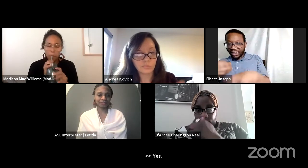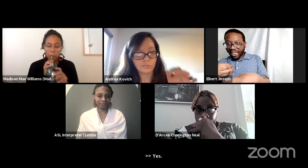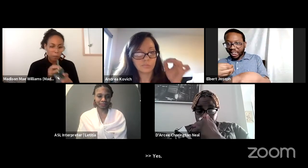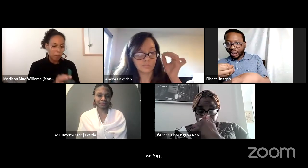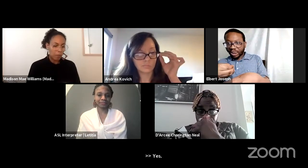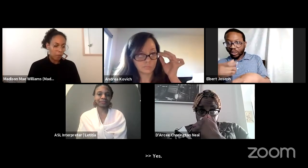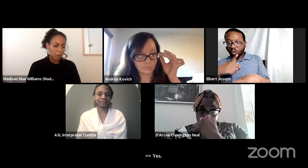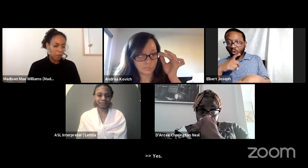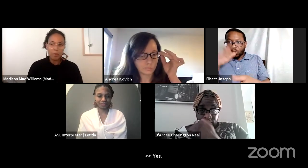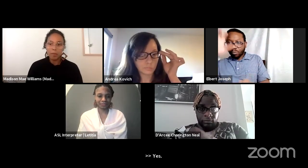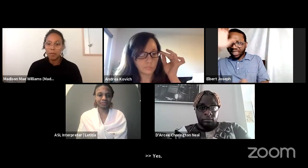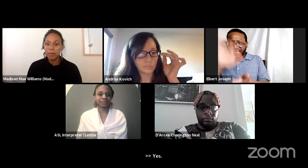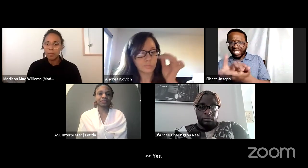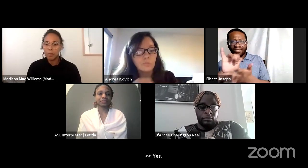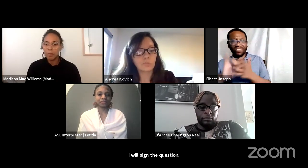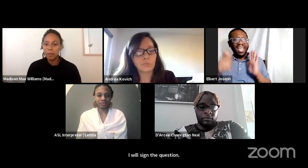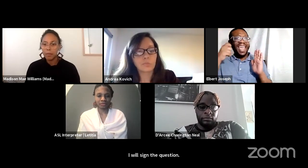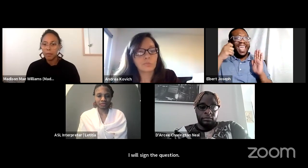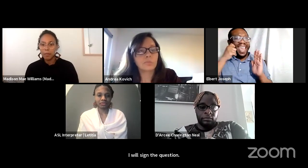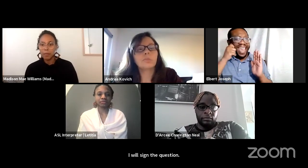What would you say to organizations